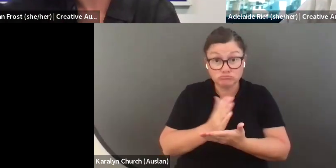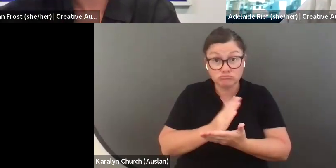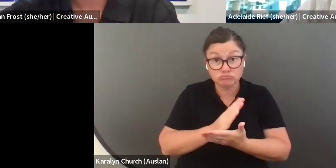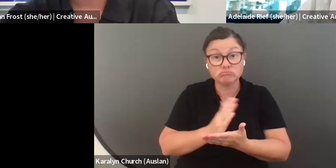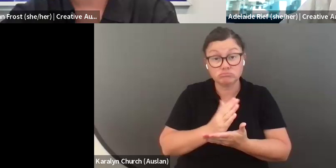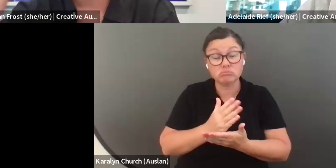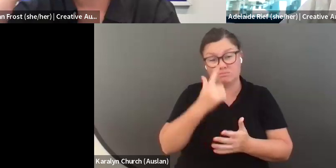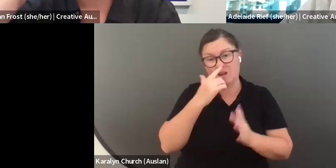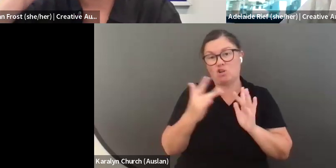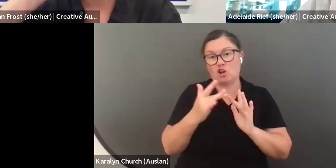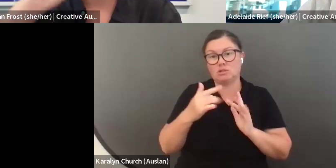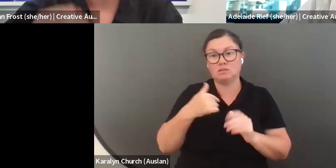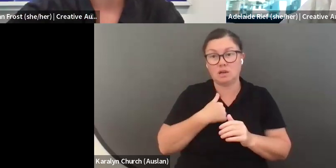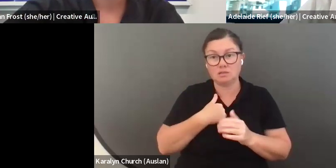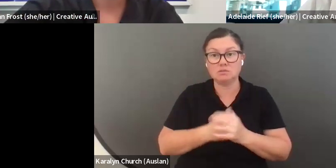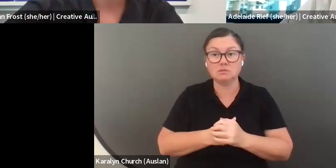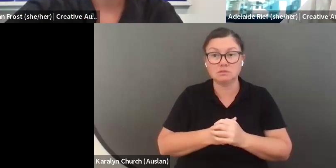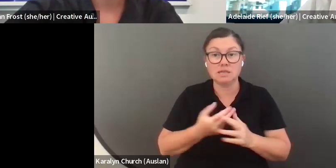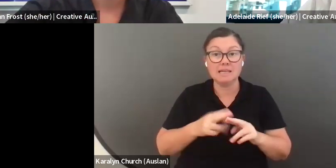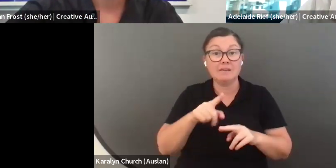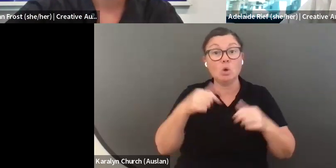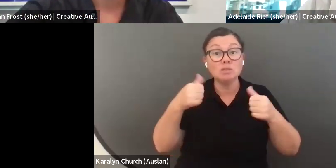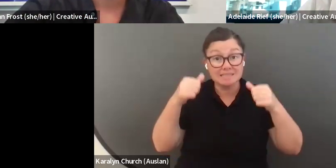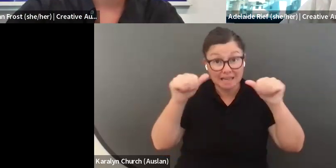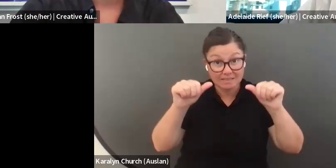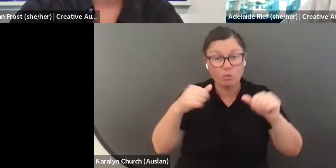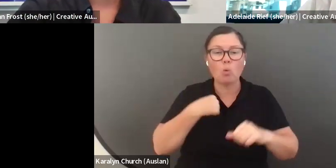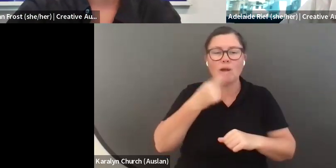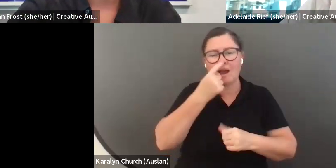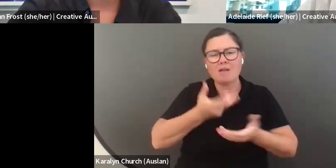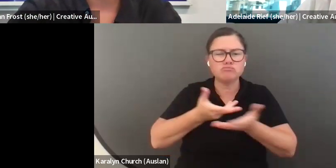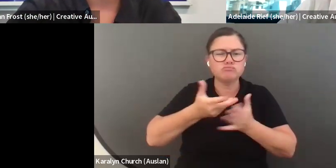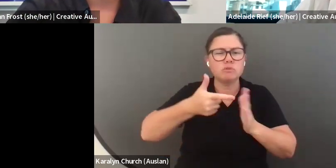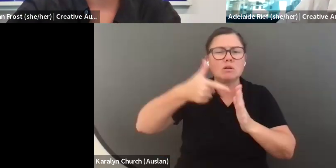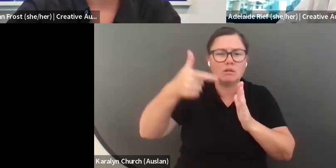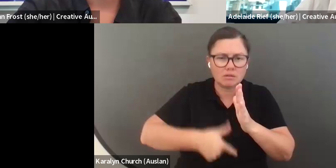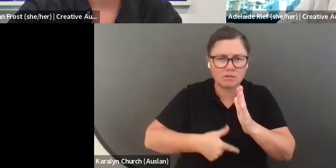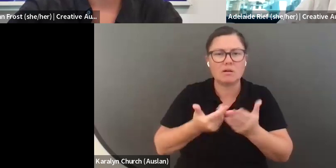give us any financial information. We just want to understand how it would support you. If